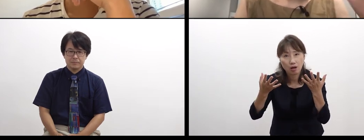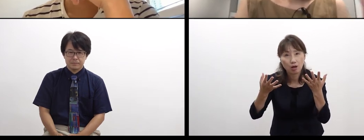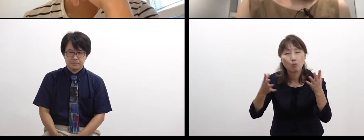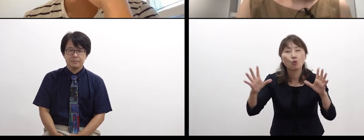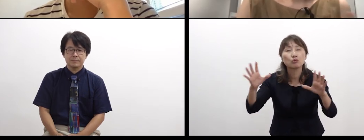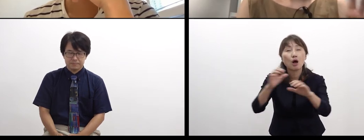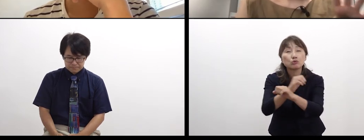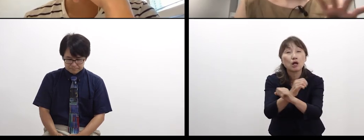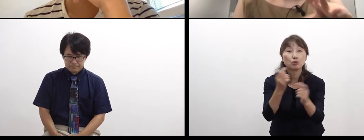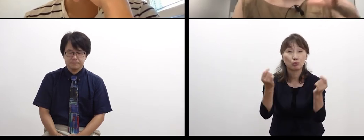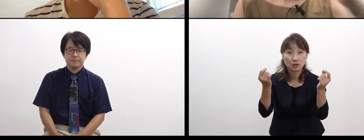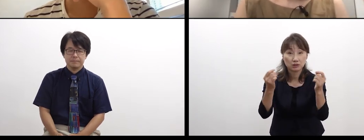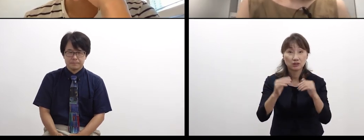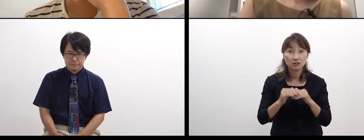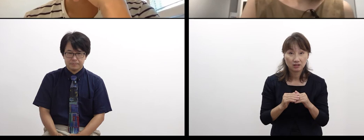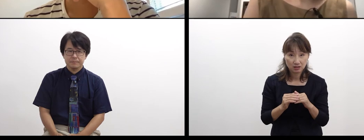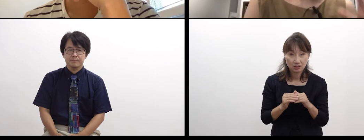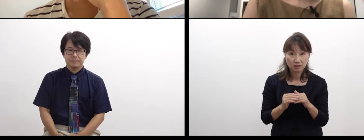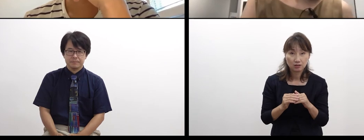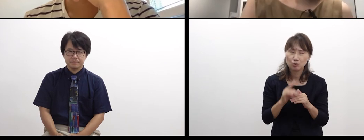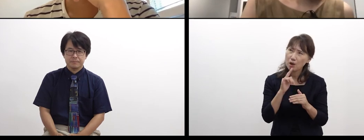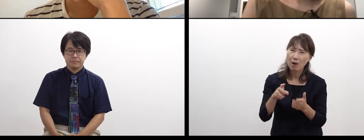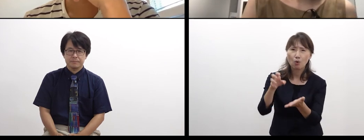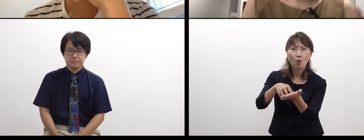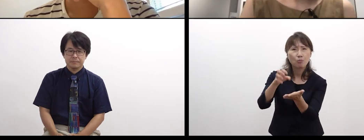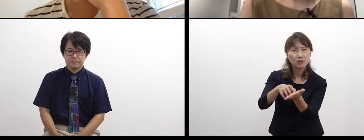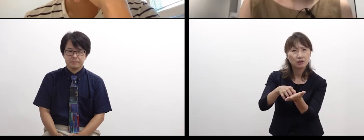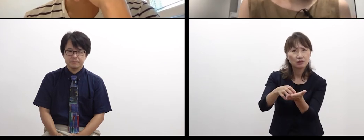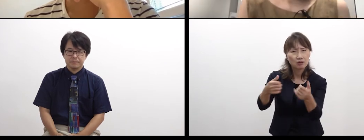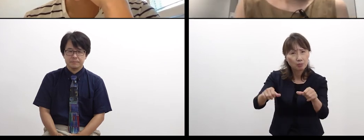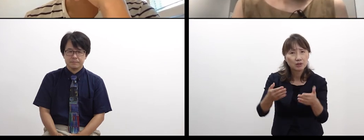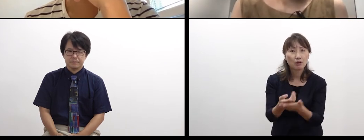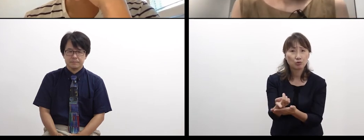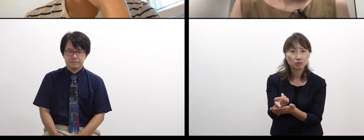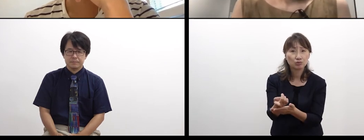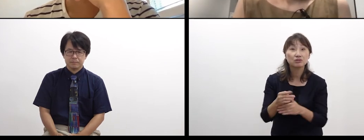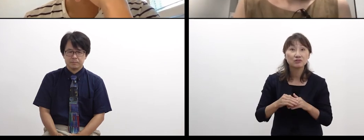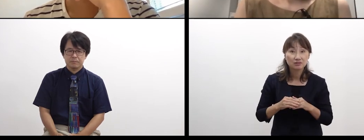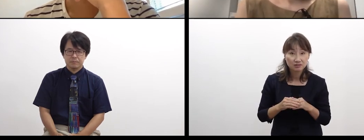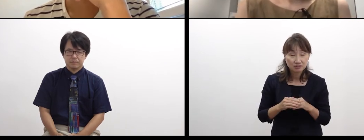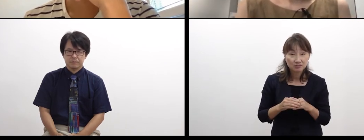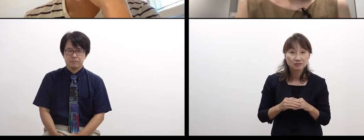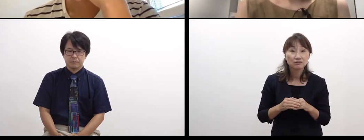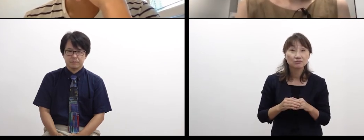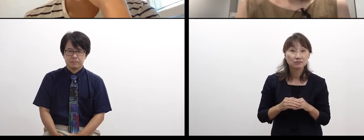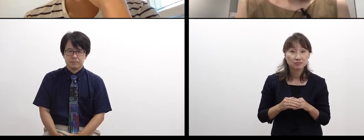or something like garbage.